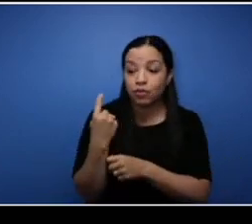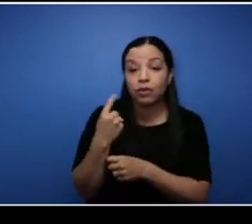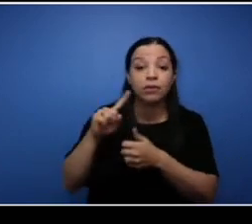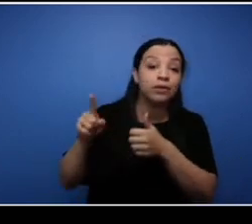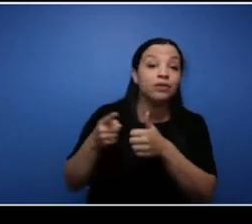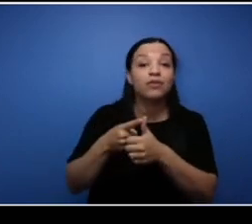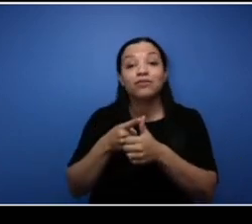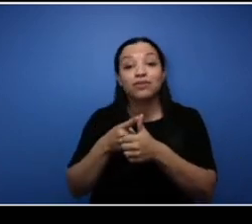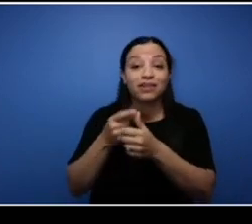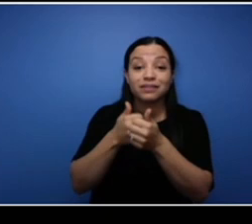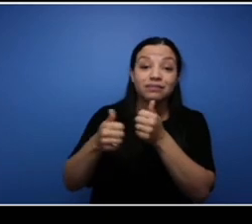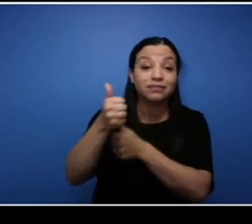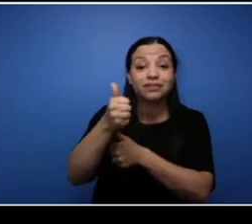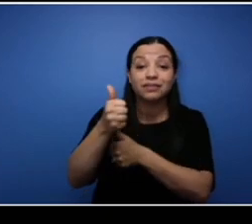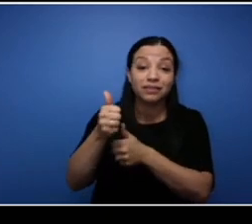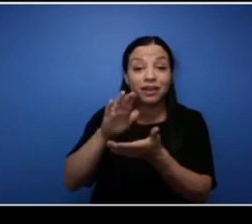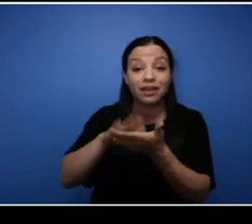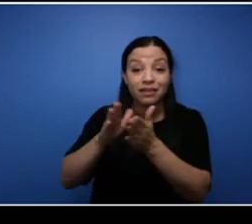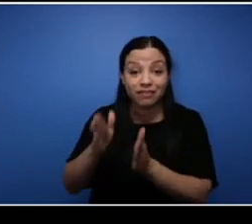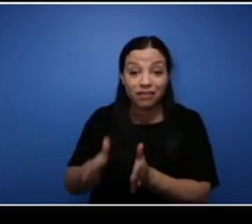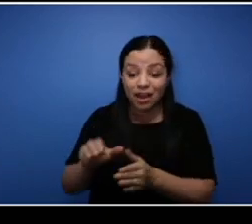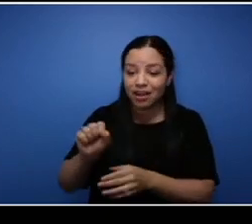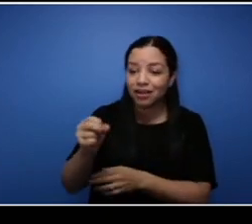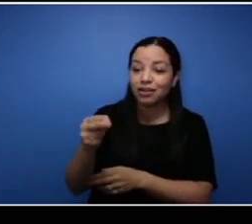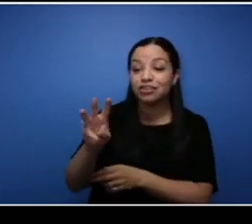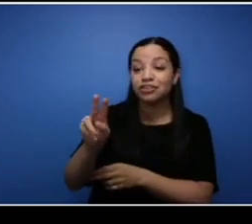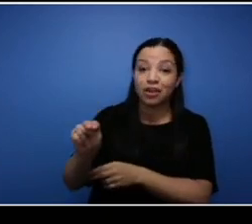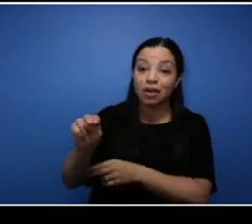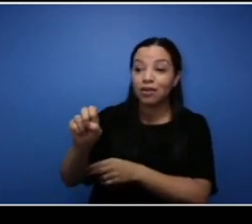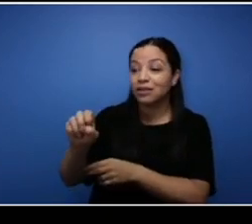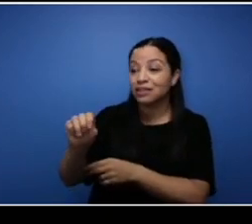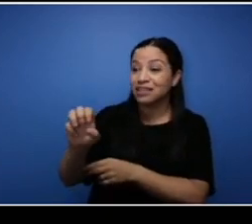Advisor Black and African Nova Scotian initiatives shout out to Shawn Smith. We have a brand